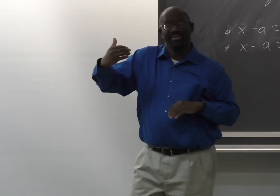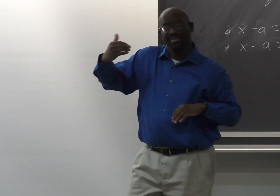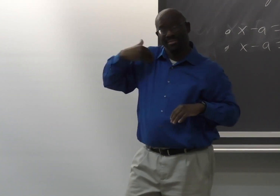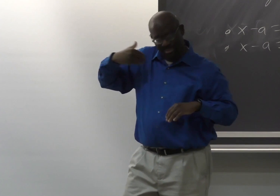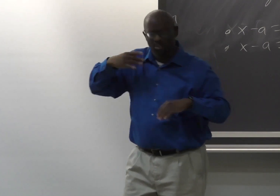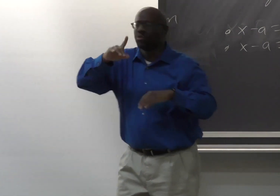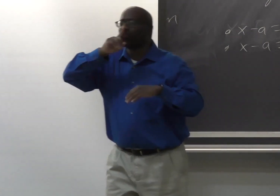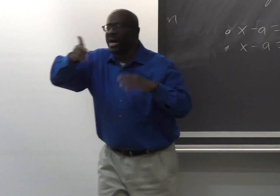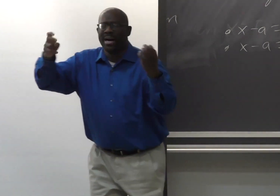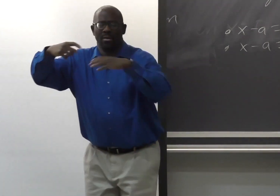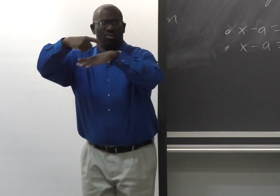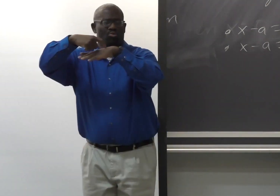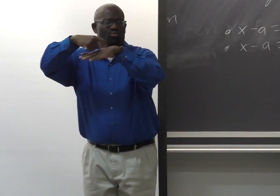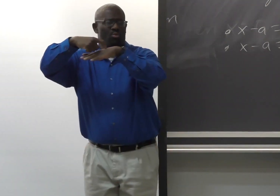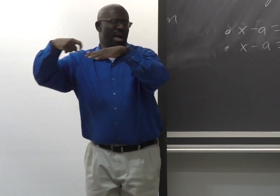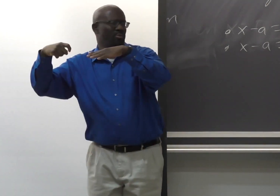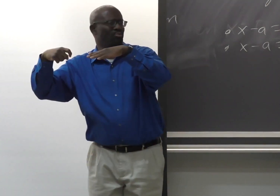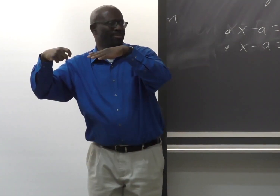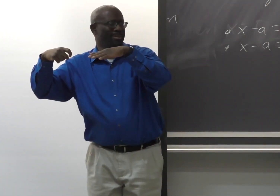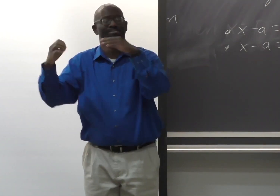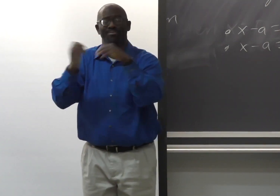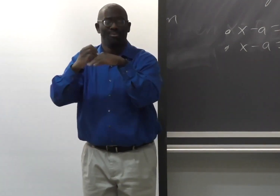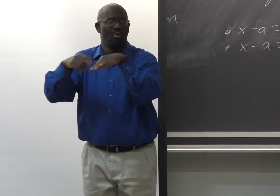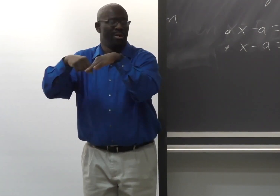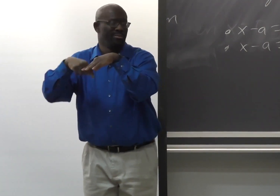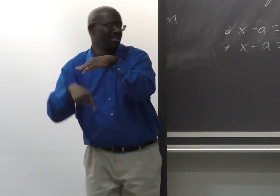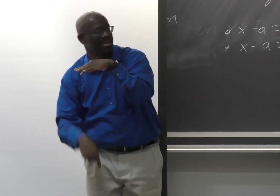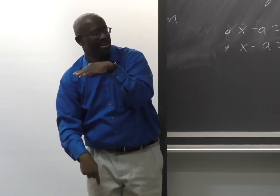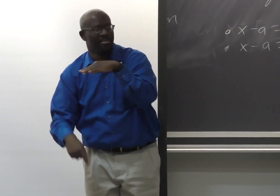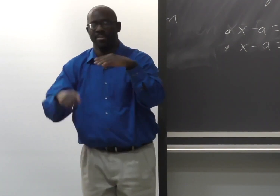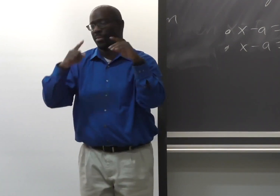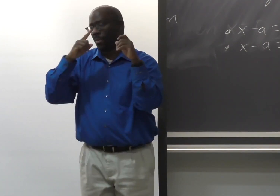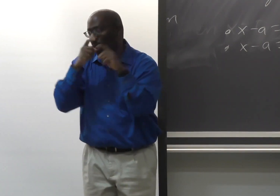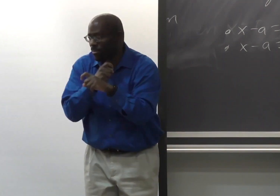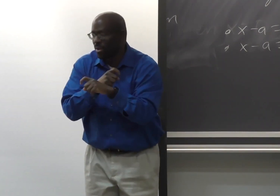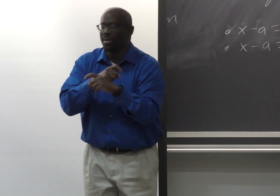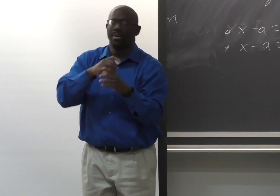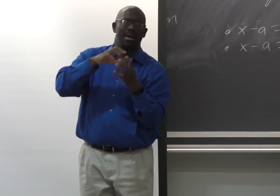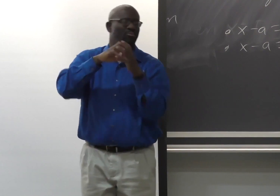And as I talked about previously, this is just scratching the surface. There's so much to talk about.